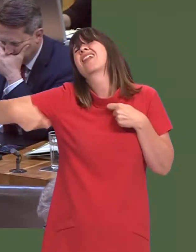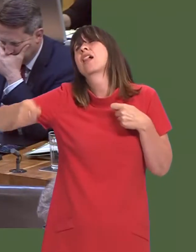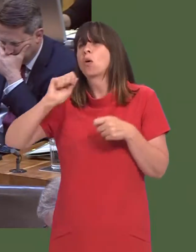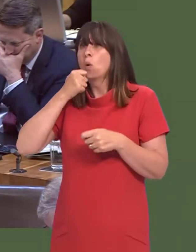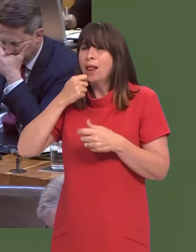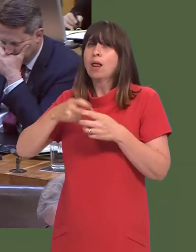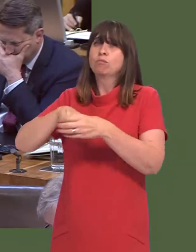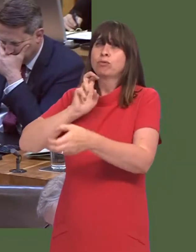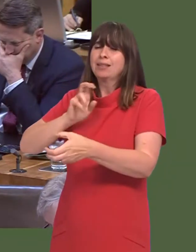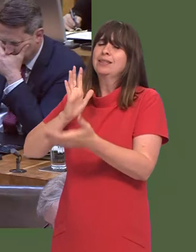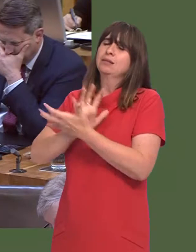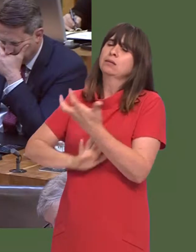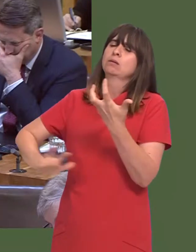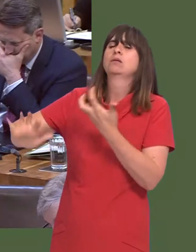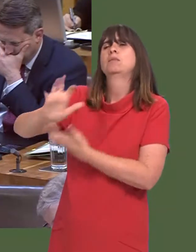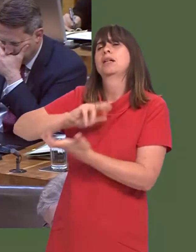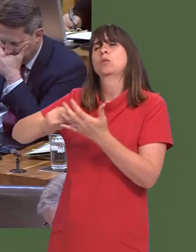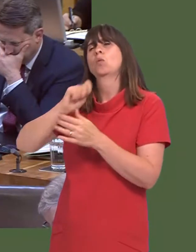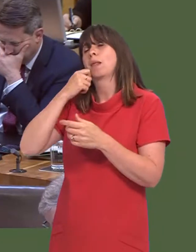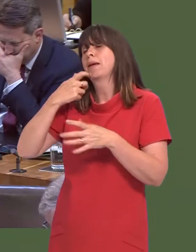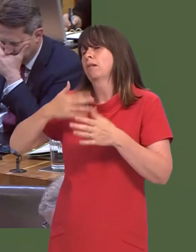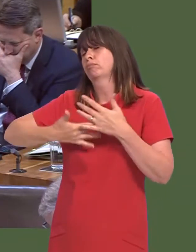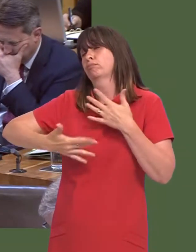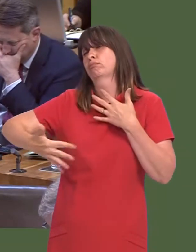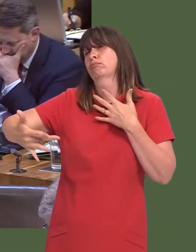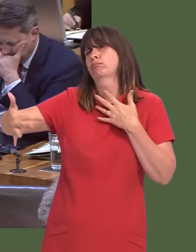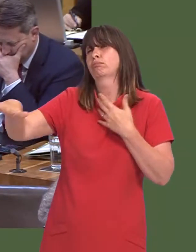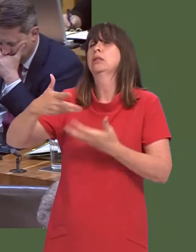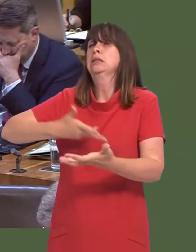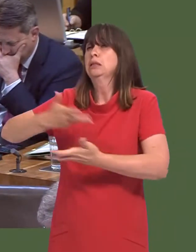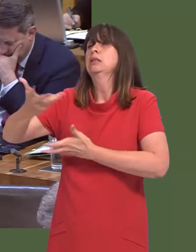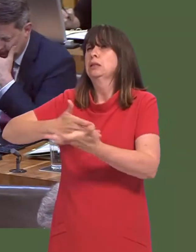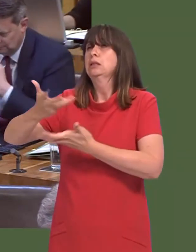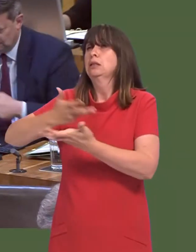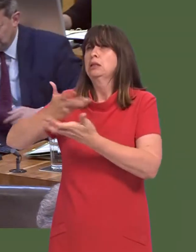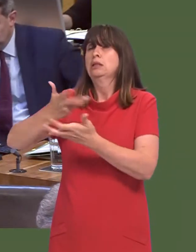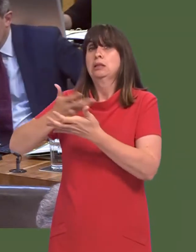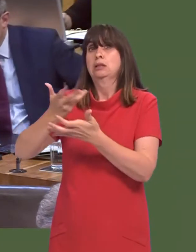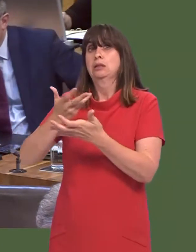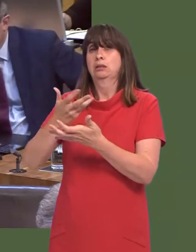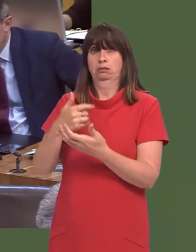These things are, by nature, very, very complicated, so it is hugely important that we look at transitional arrangements.